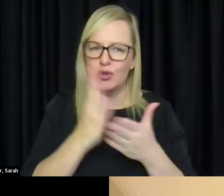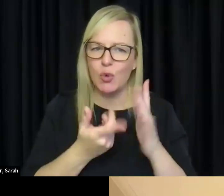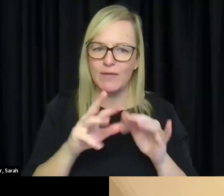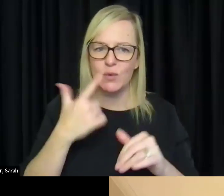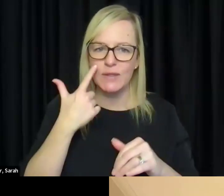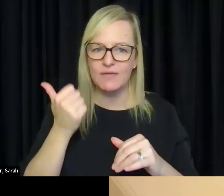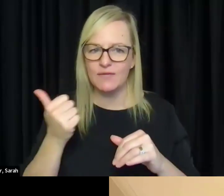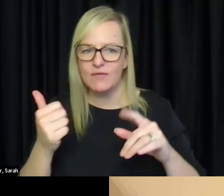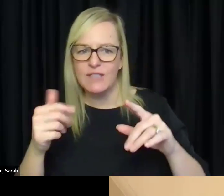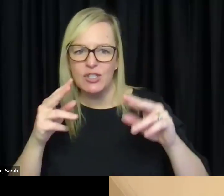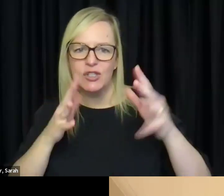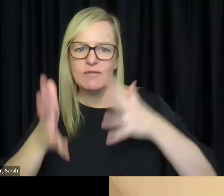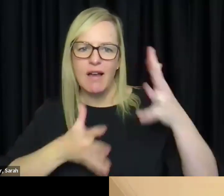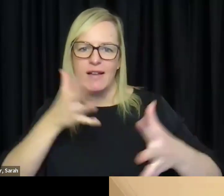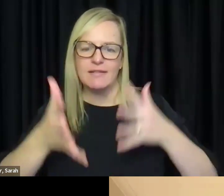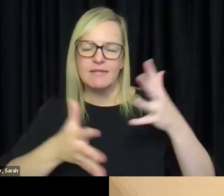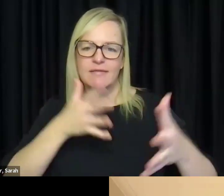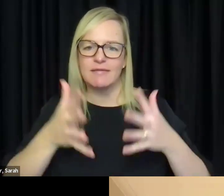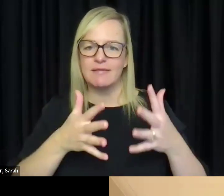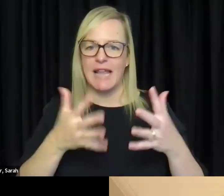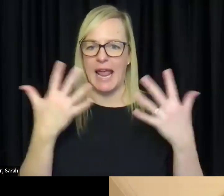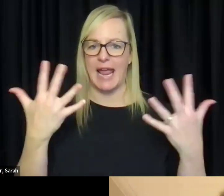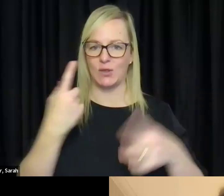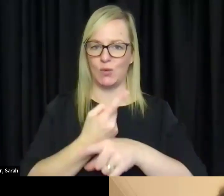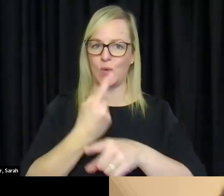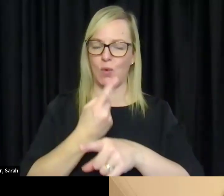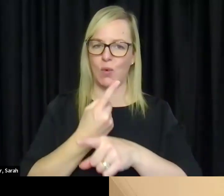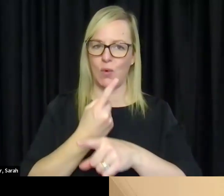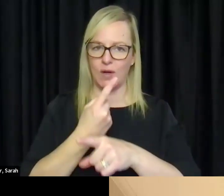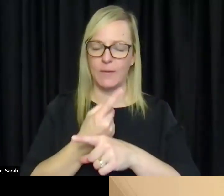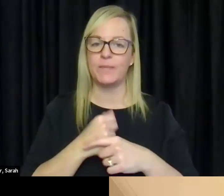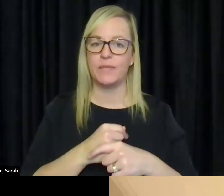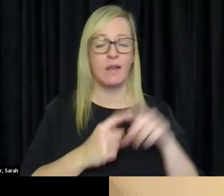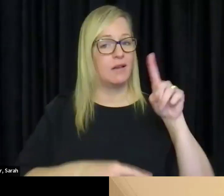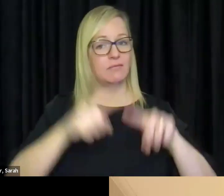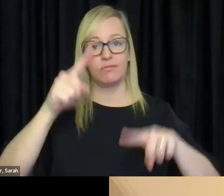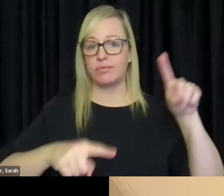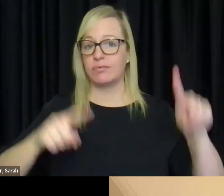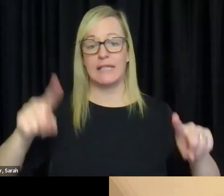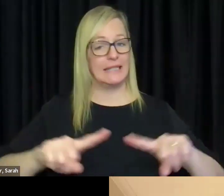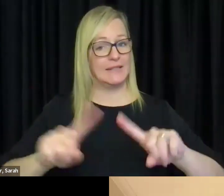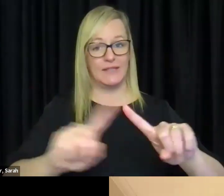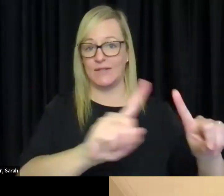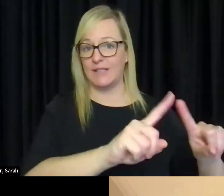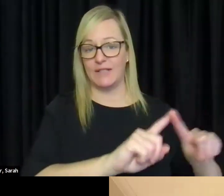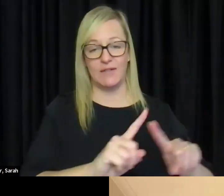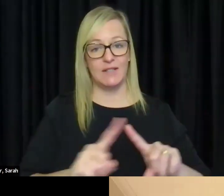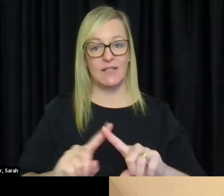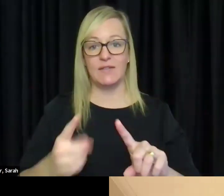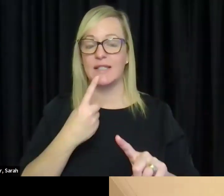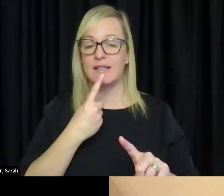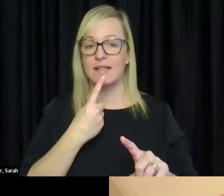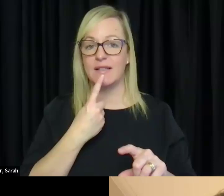I guess where people will use their hands to talk, and there is various different types of in England